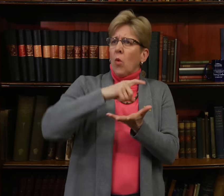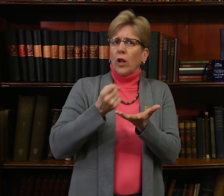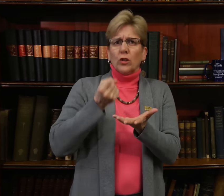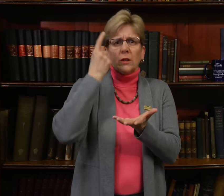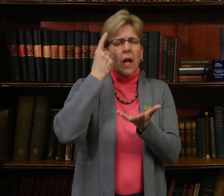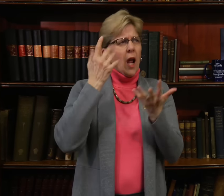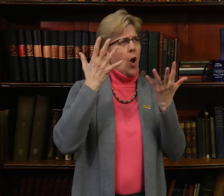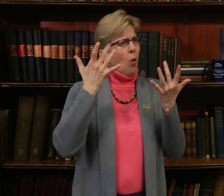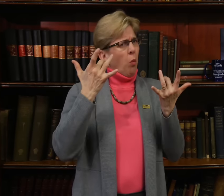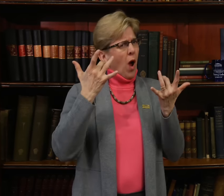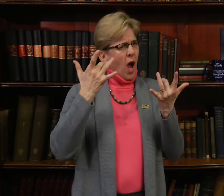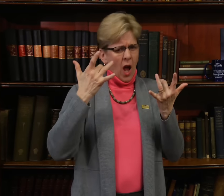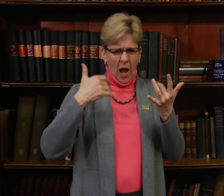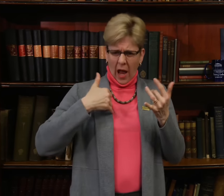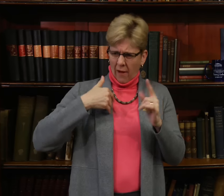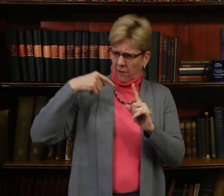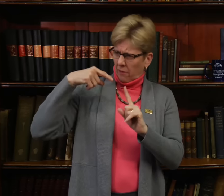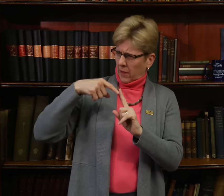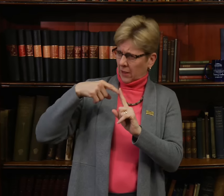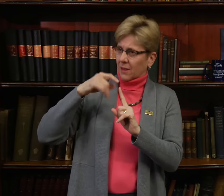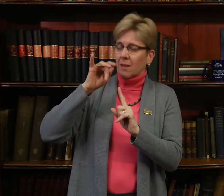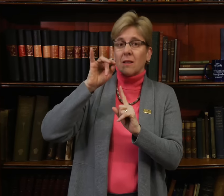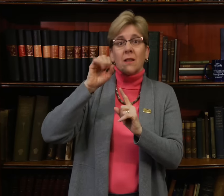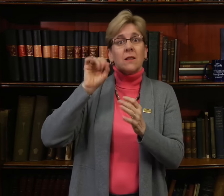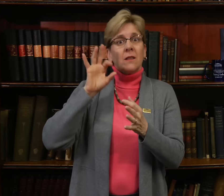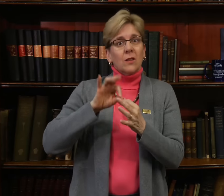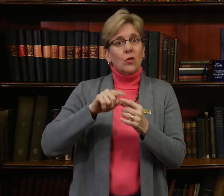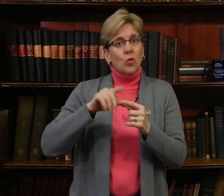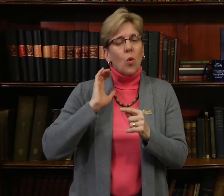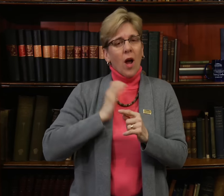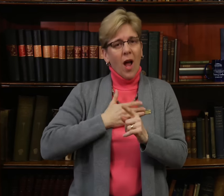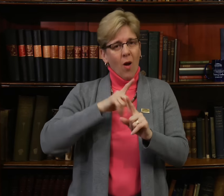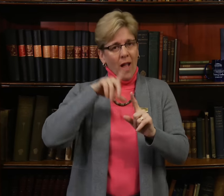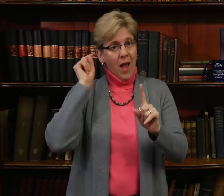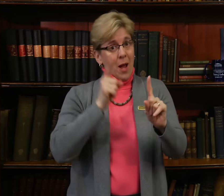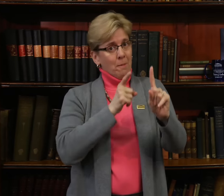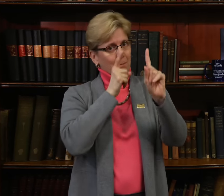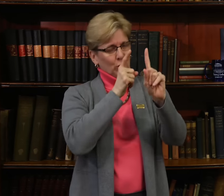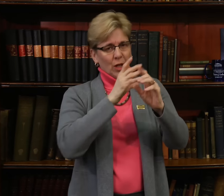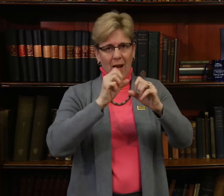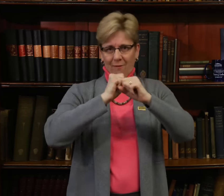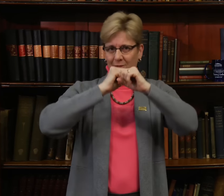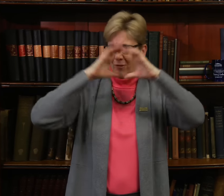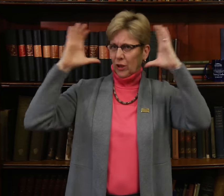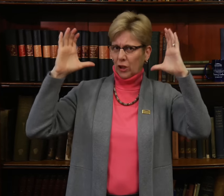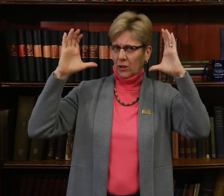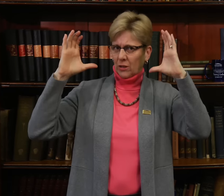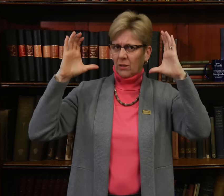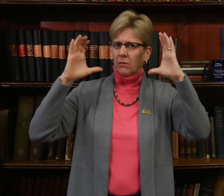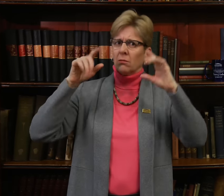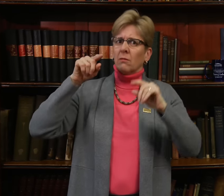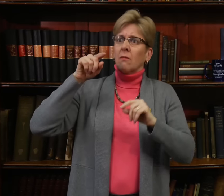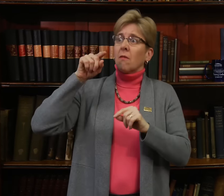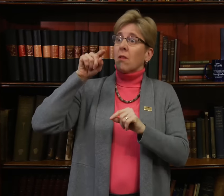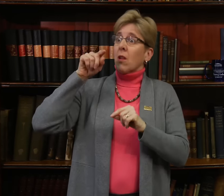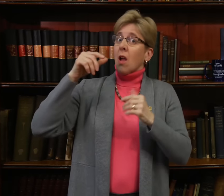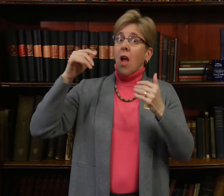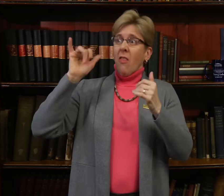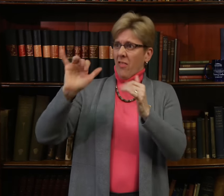that this critically important work can only be accomplished at Gallaudet.